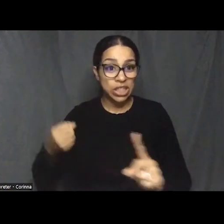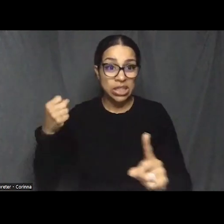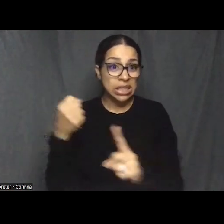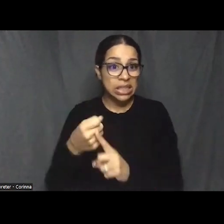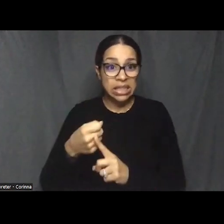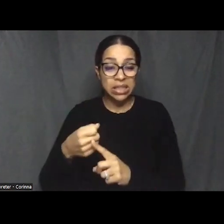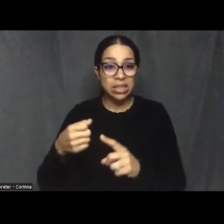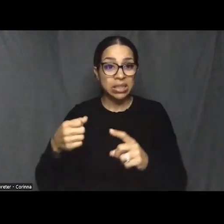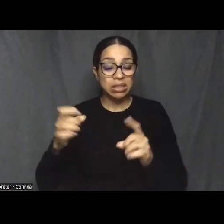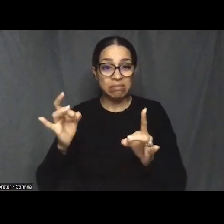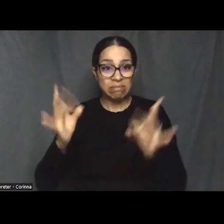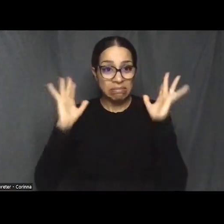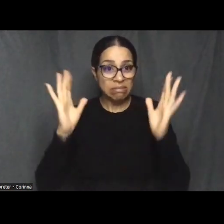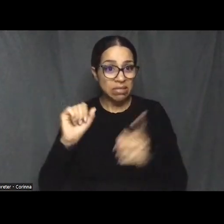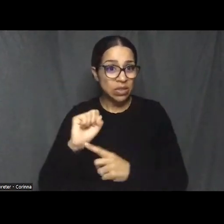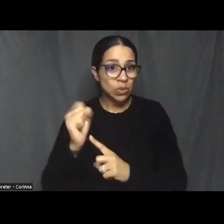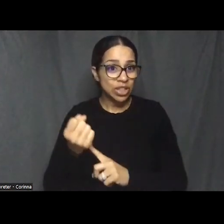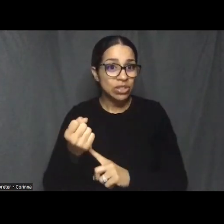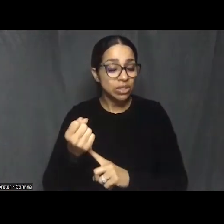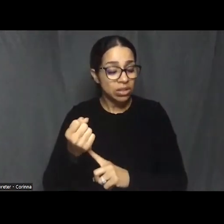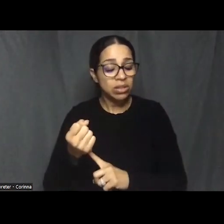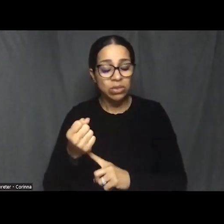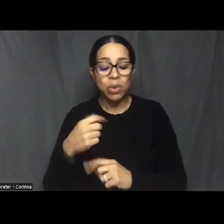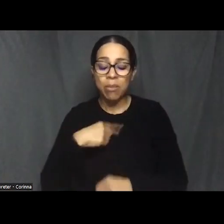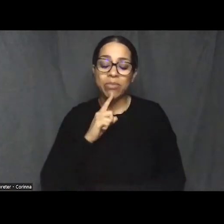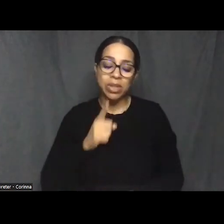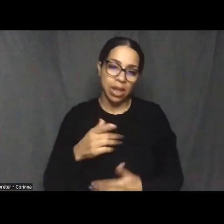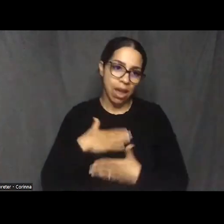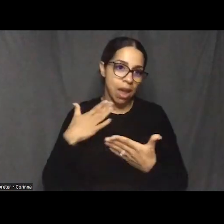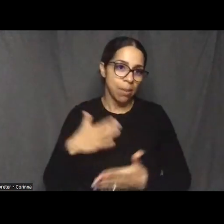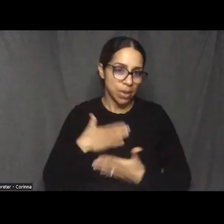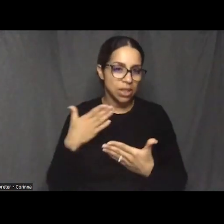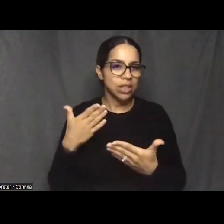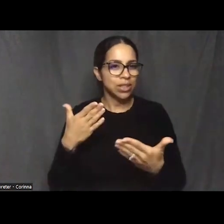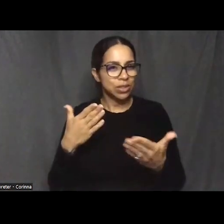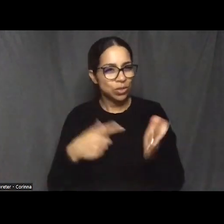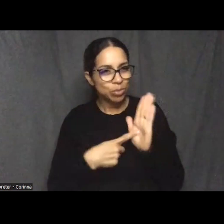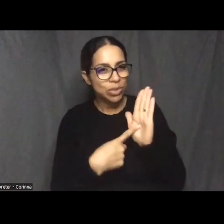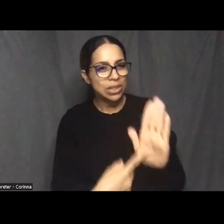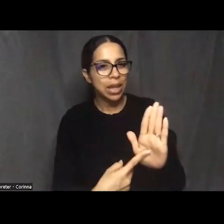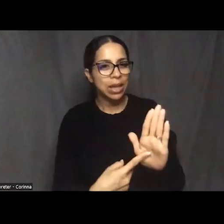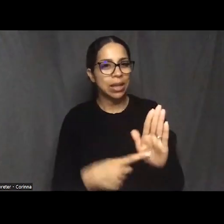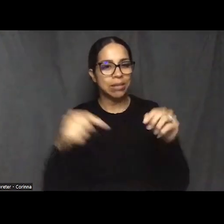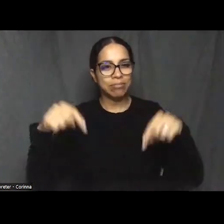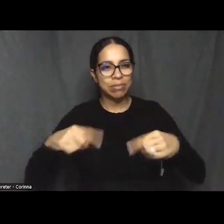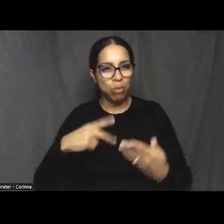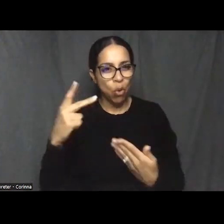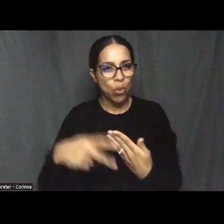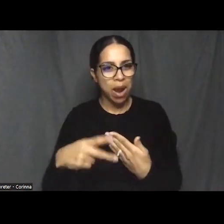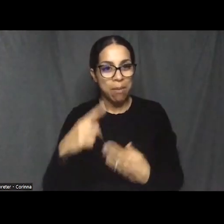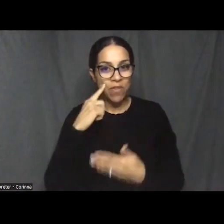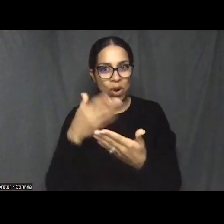So I am so happy to be able to present this program to the public and the EJJI,